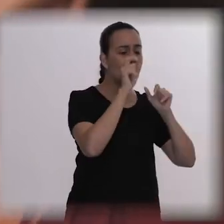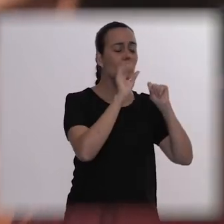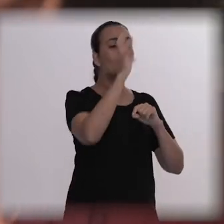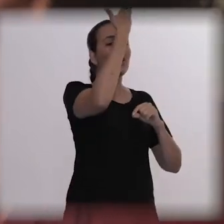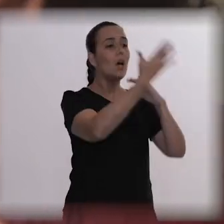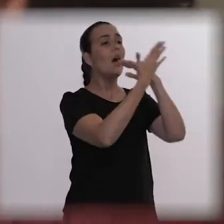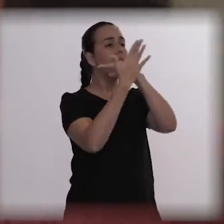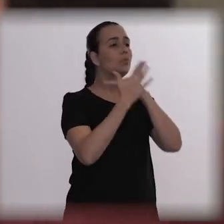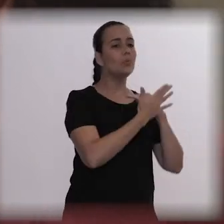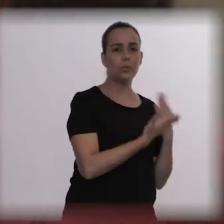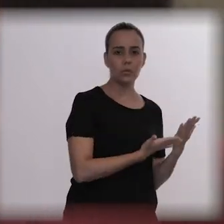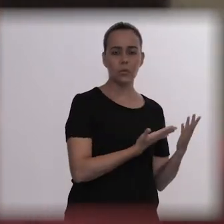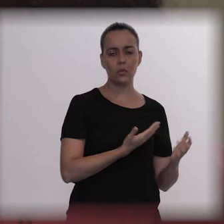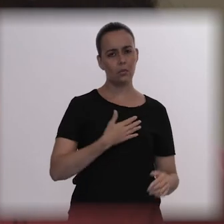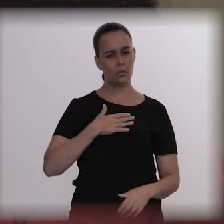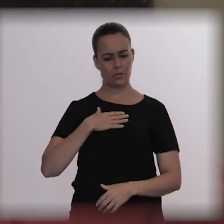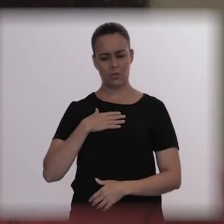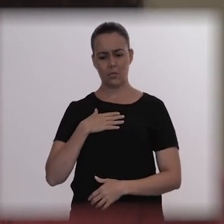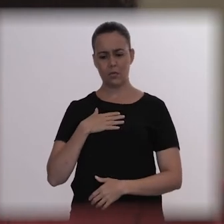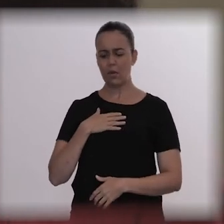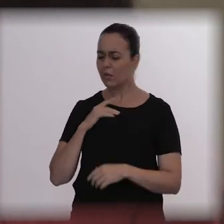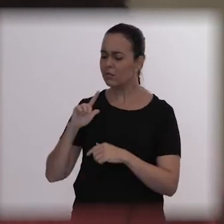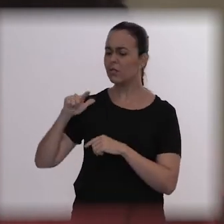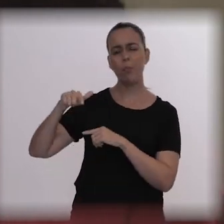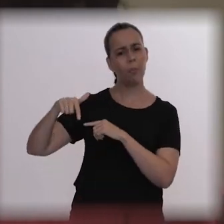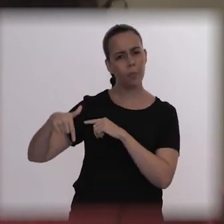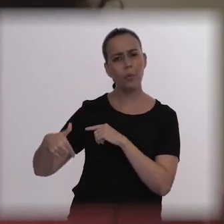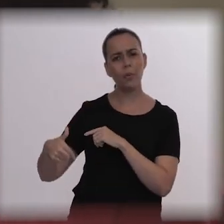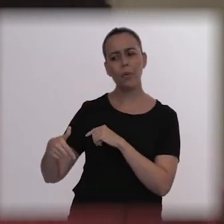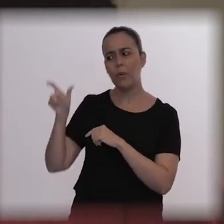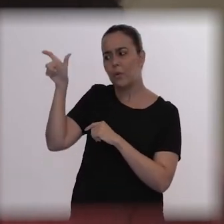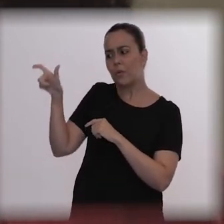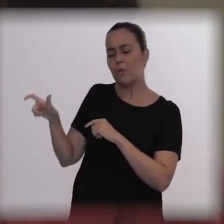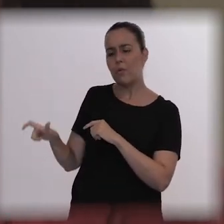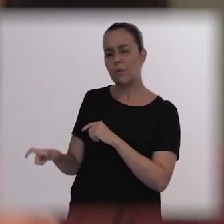And his clinical picture was changing through it all. He started talking a lot, he was blabbering